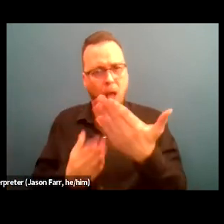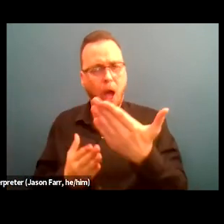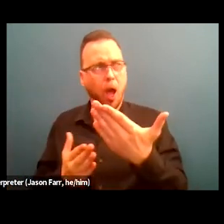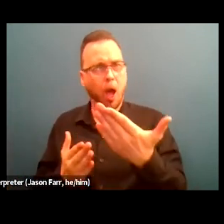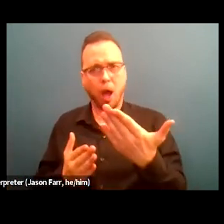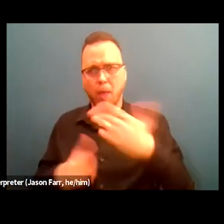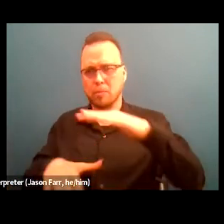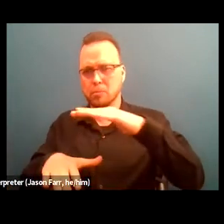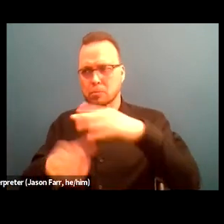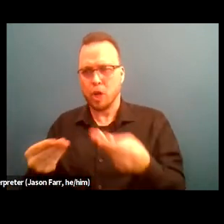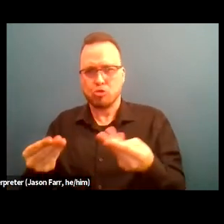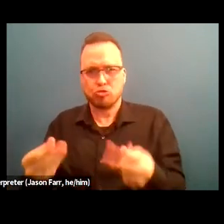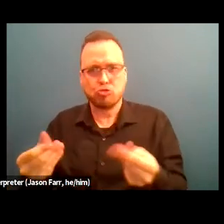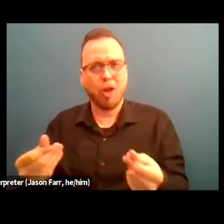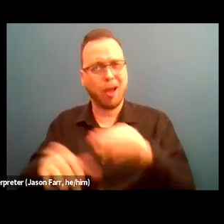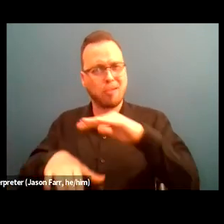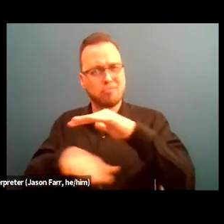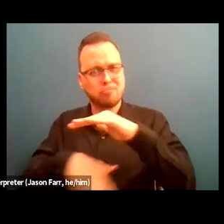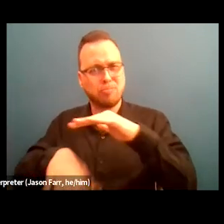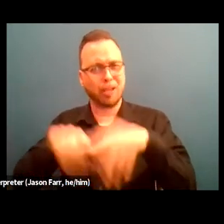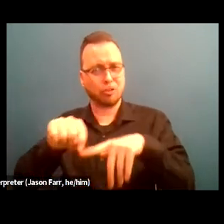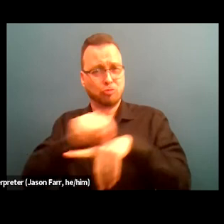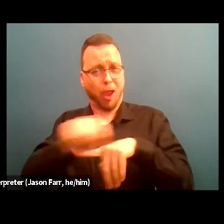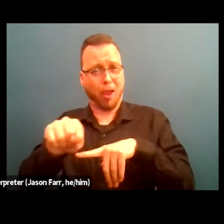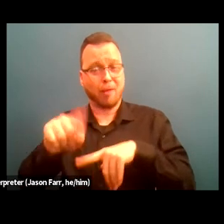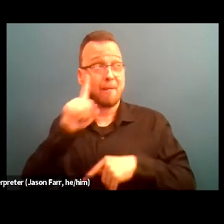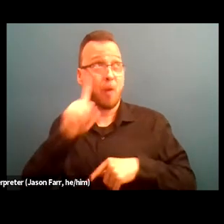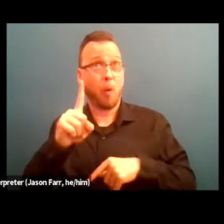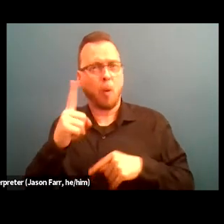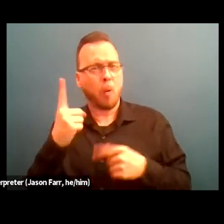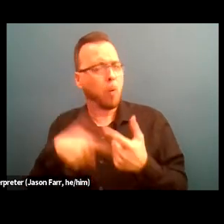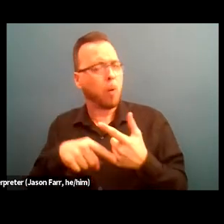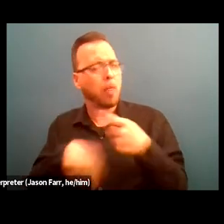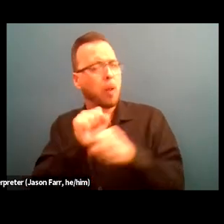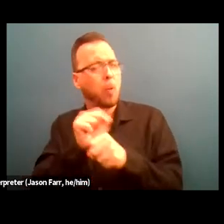based training in regards to what the work looks like in homeless services.